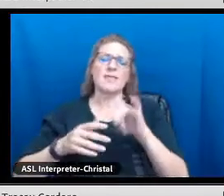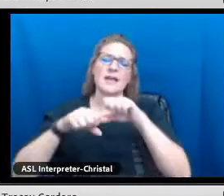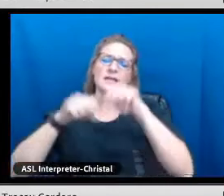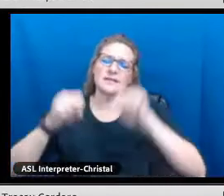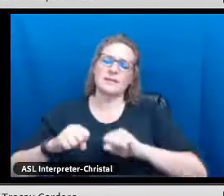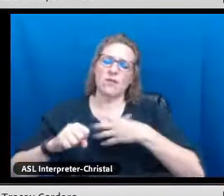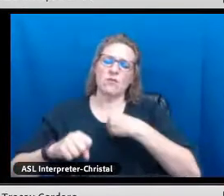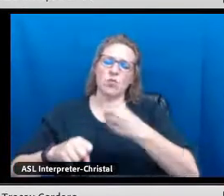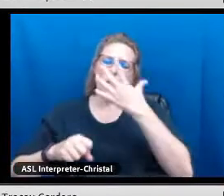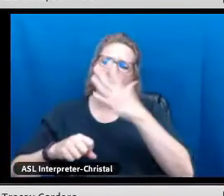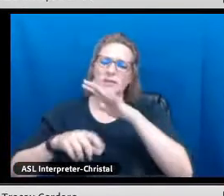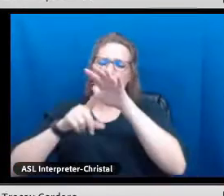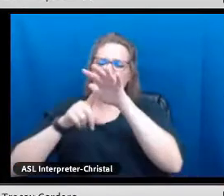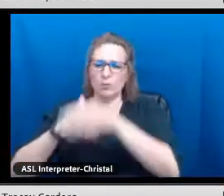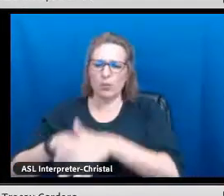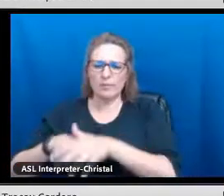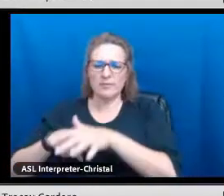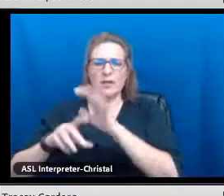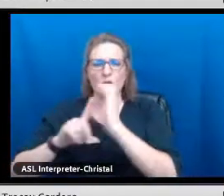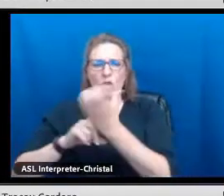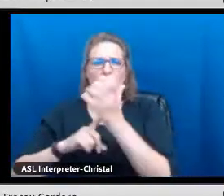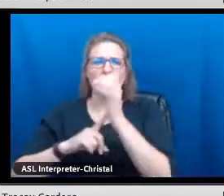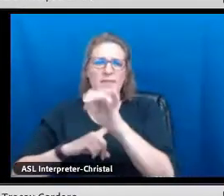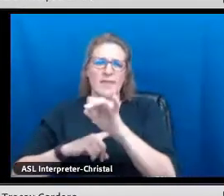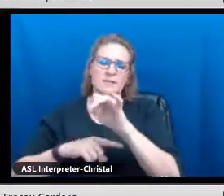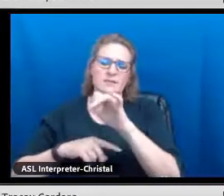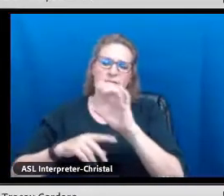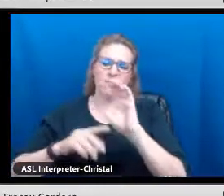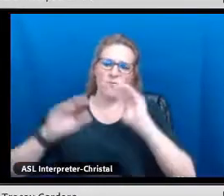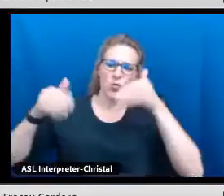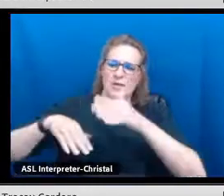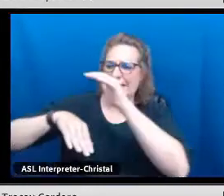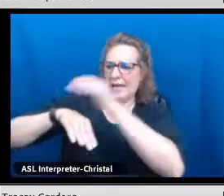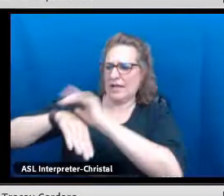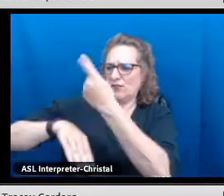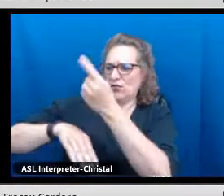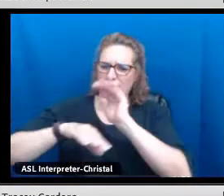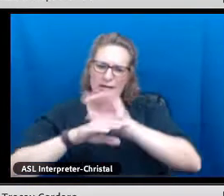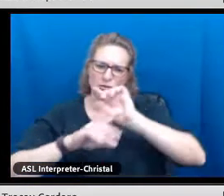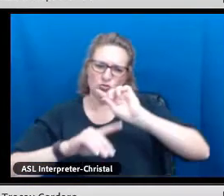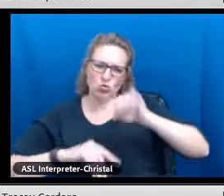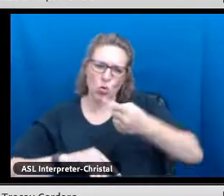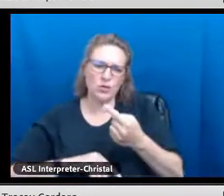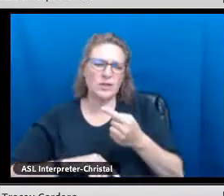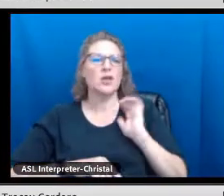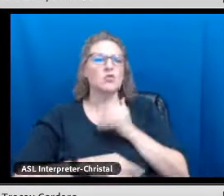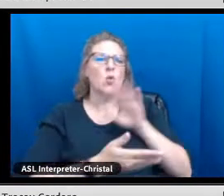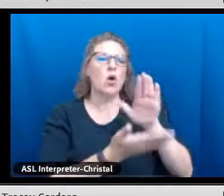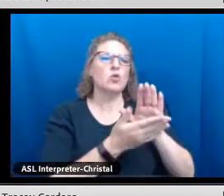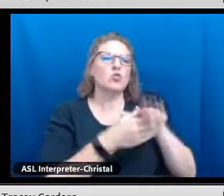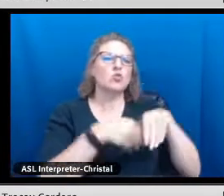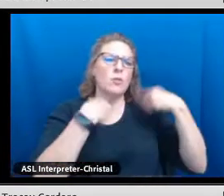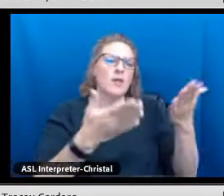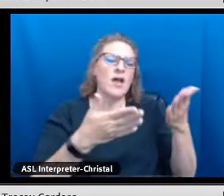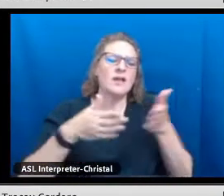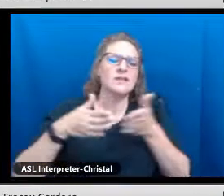education and that system of white supremacy culture is what says English-first, English-only.